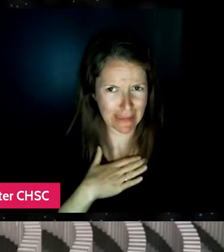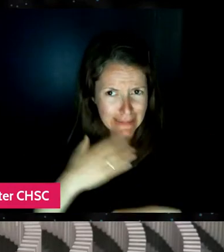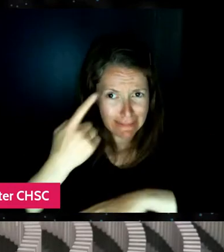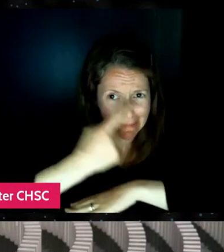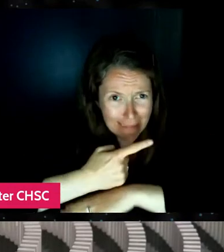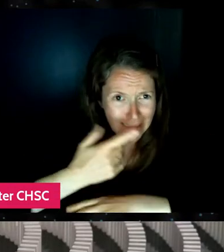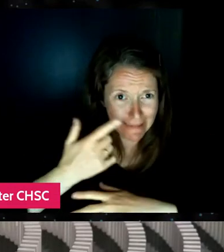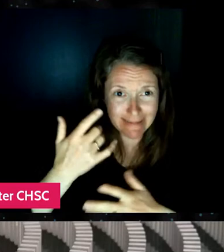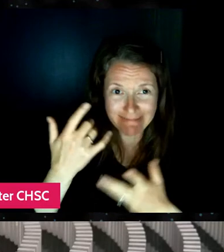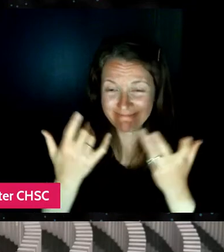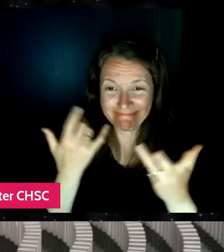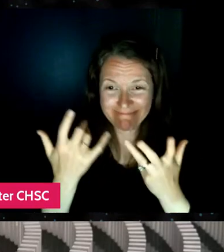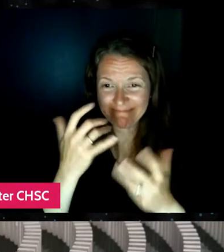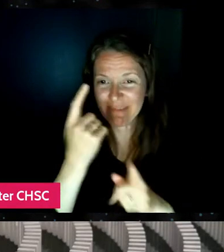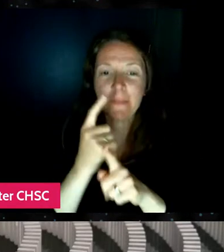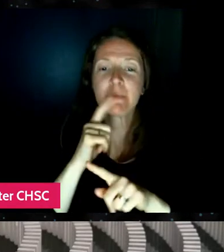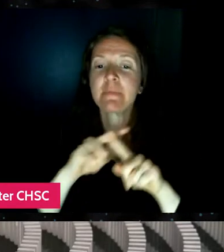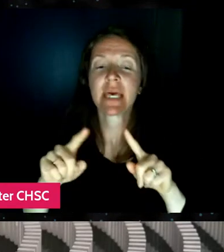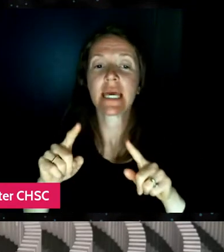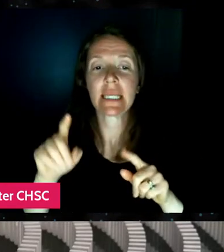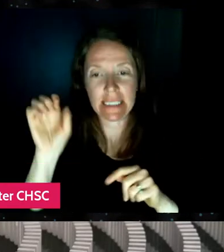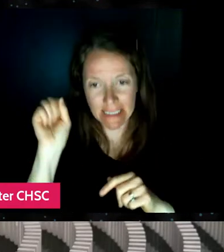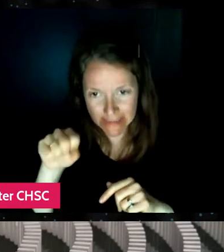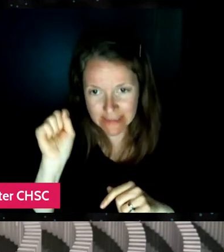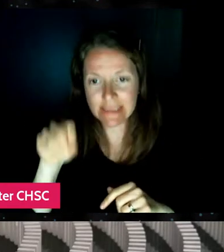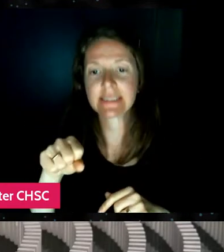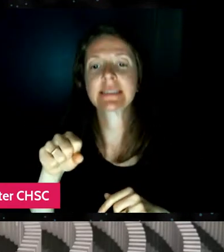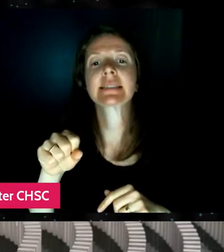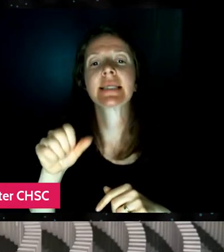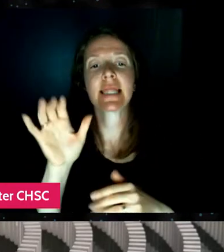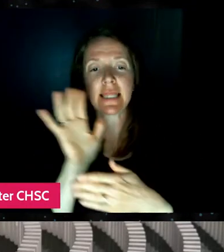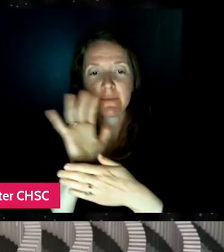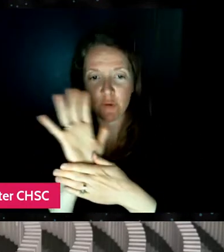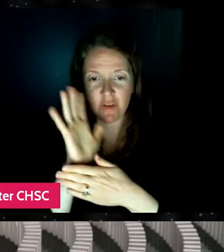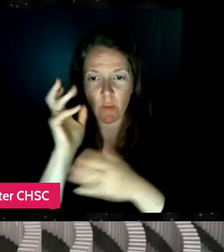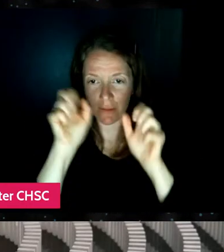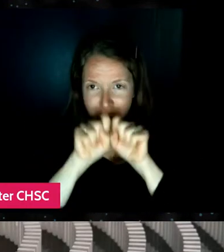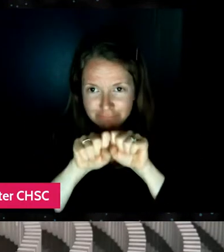But yes, it will most definitely come out this year in 2021